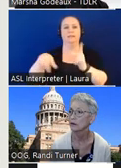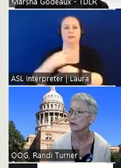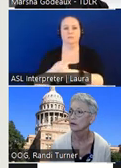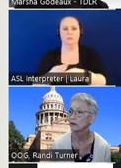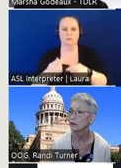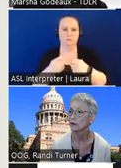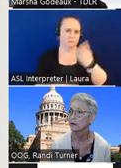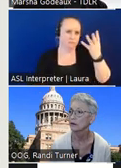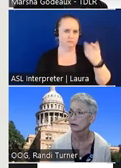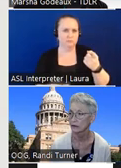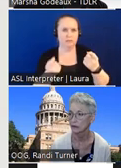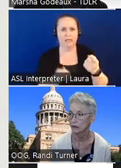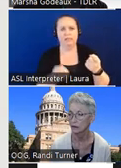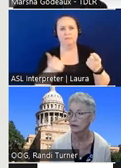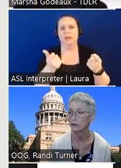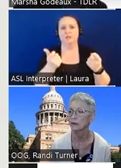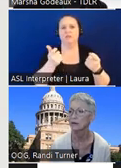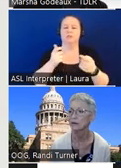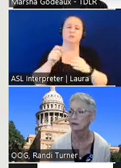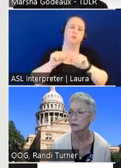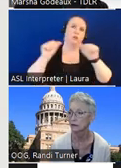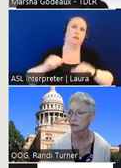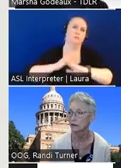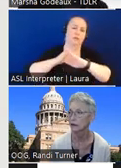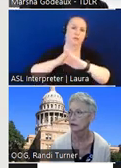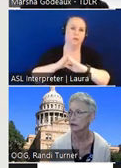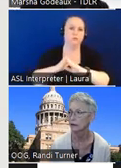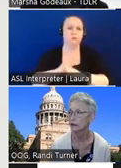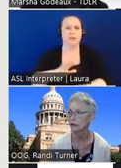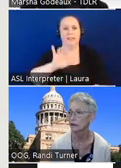and then elimination of architectural barriers and this is everything you ever want to know